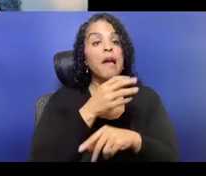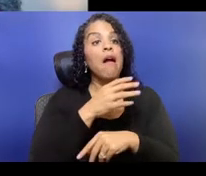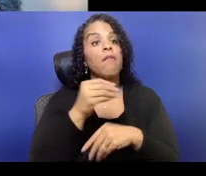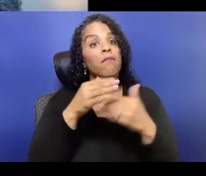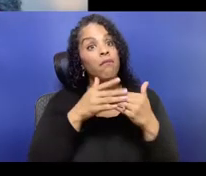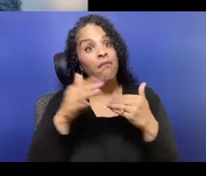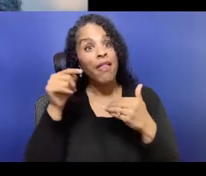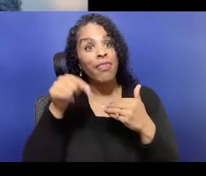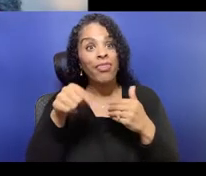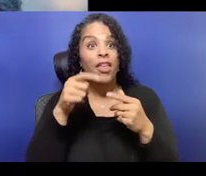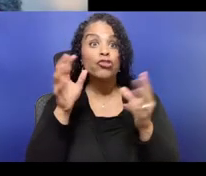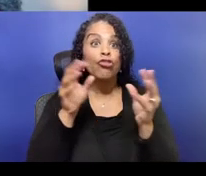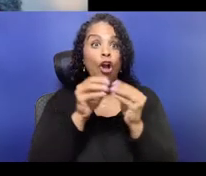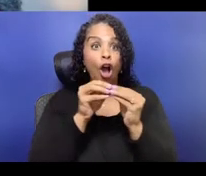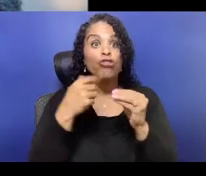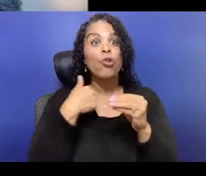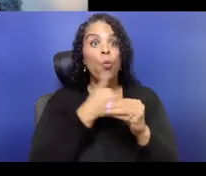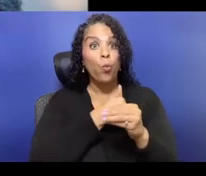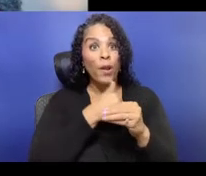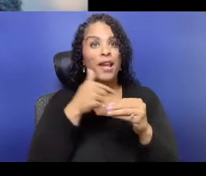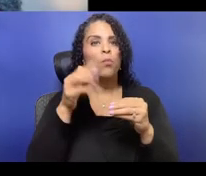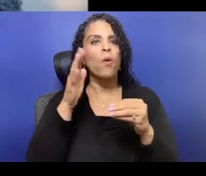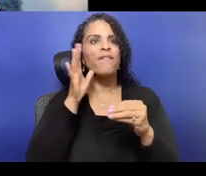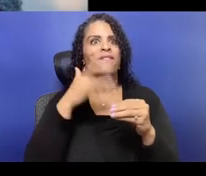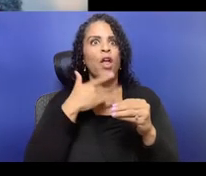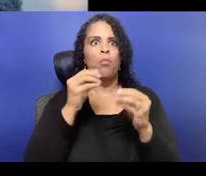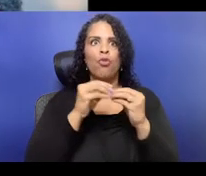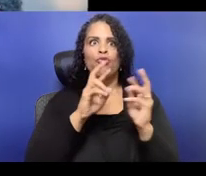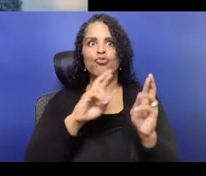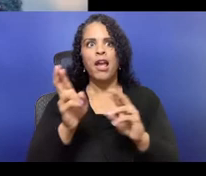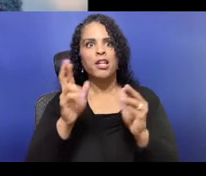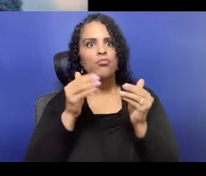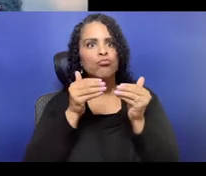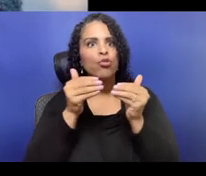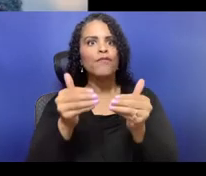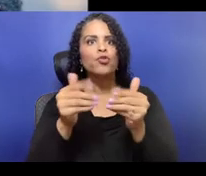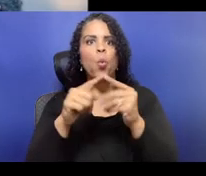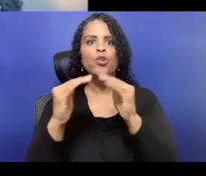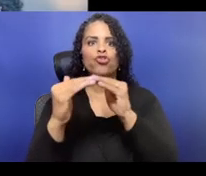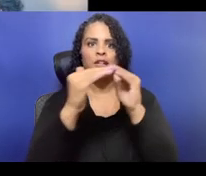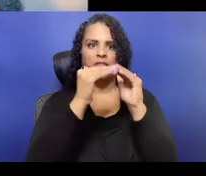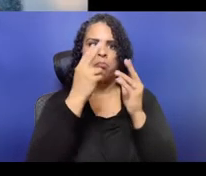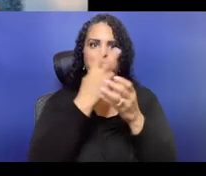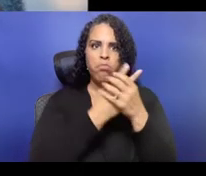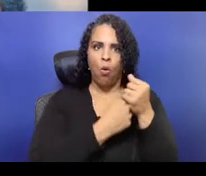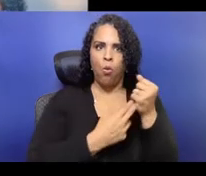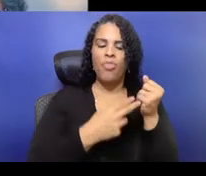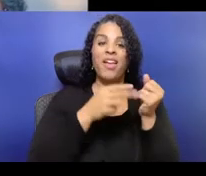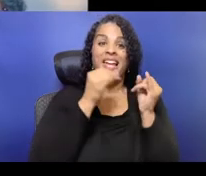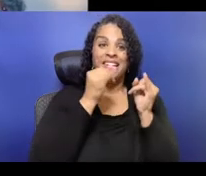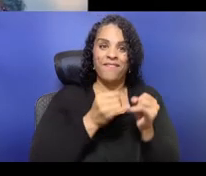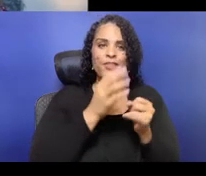with long, black hair that is currently tied up, and I'm wearing gold earring, dangly earrings.